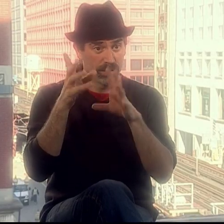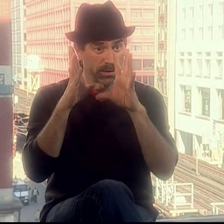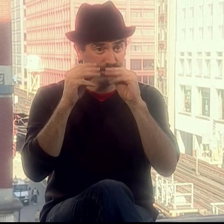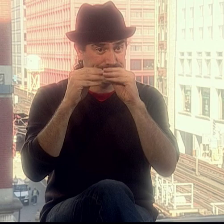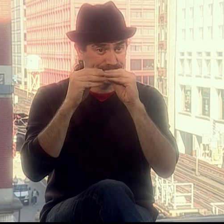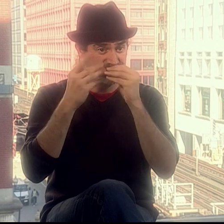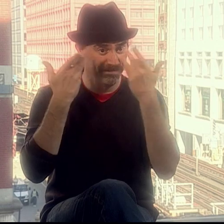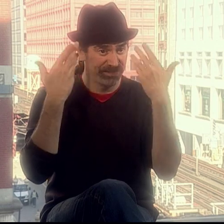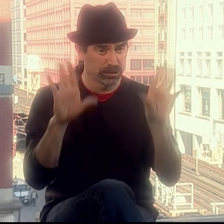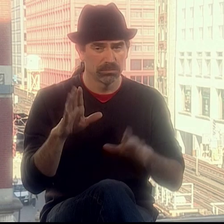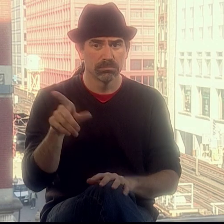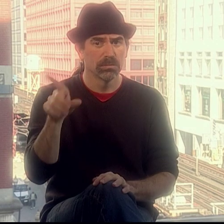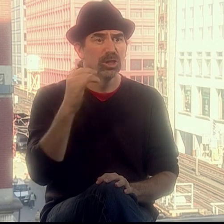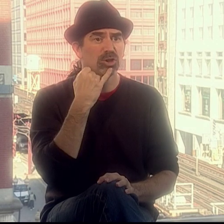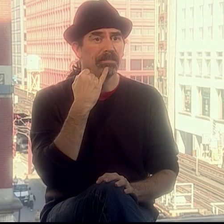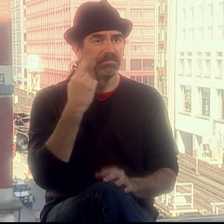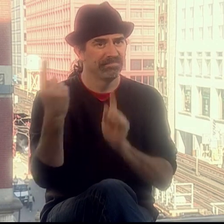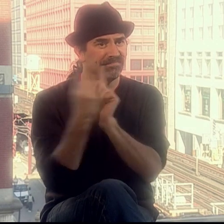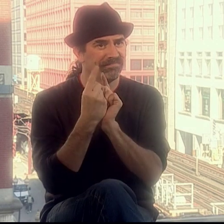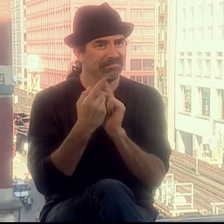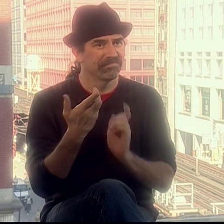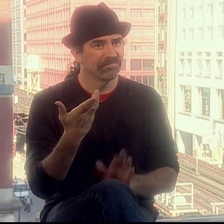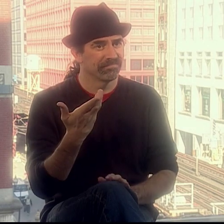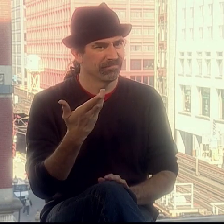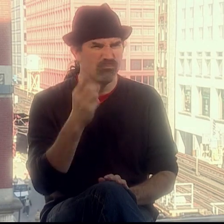OK, at that time, after that particular workshop,